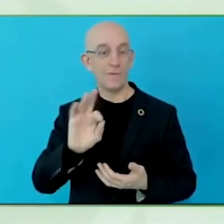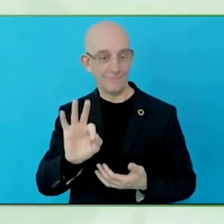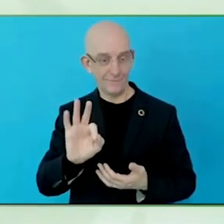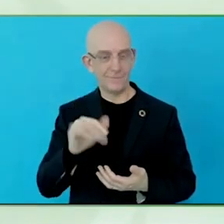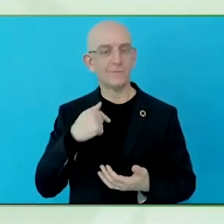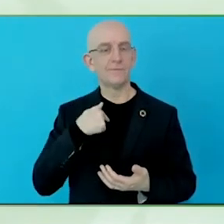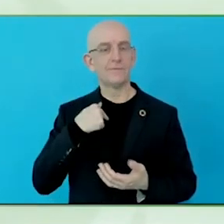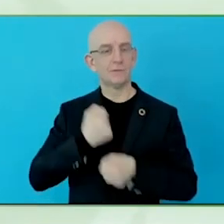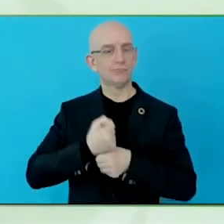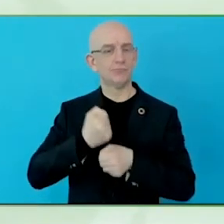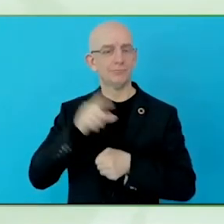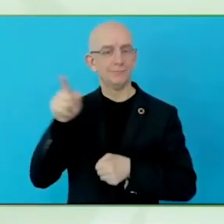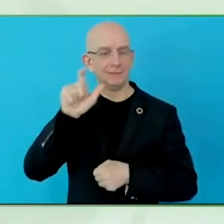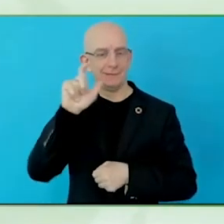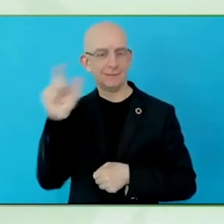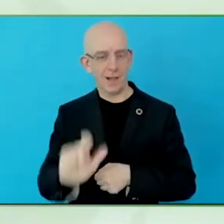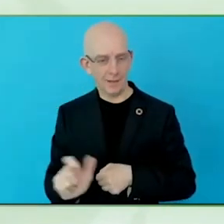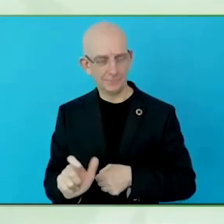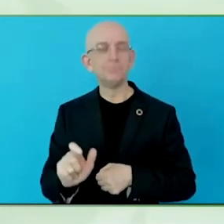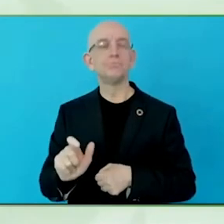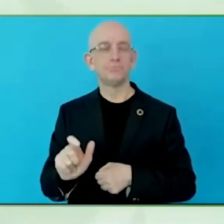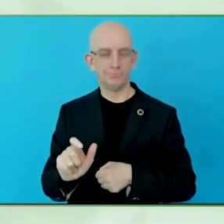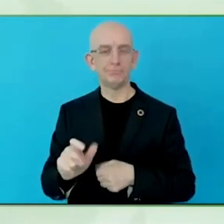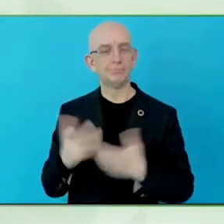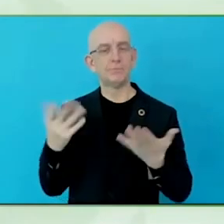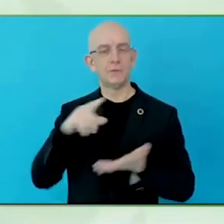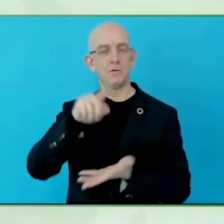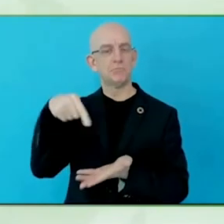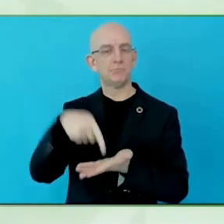Luc was talking about, the global alliance of assistive technology organisations.